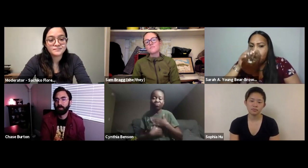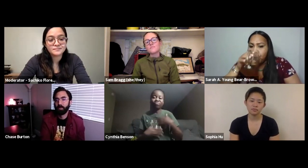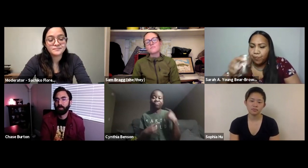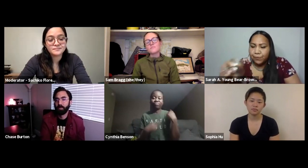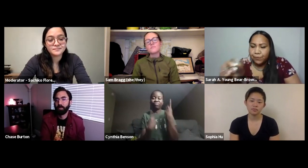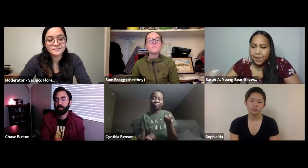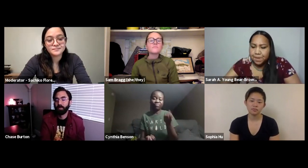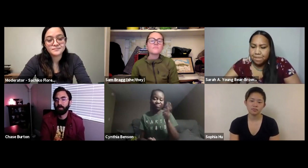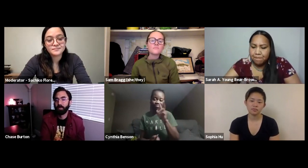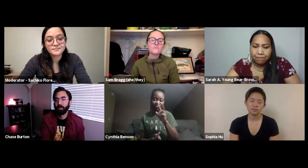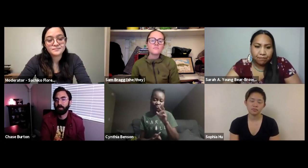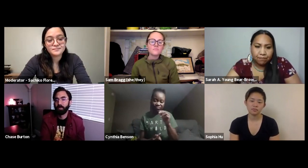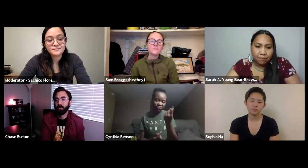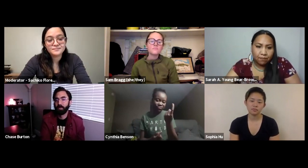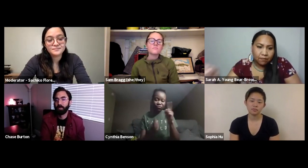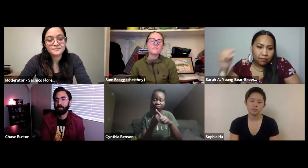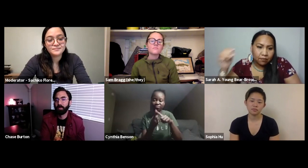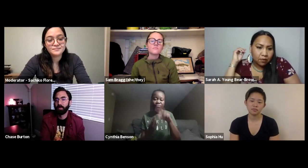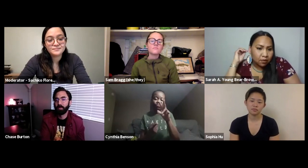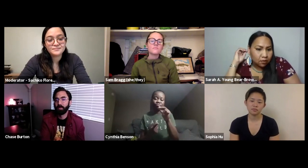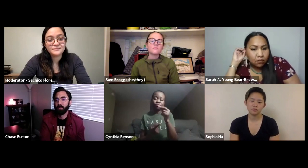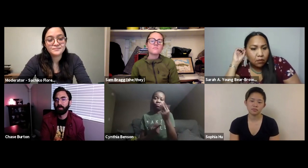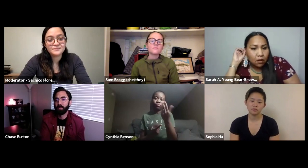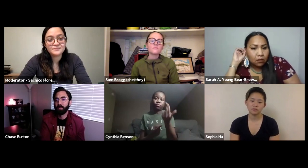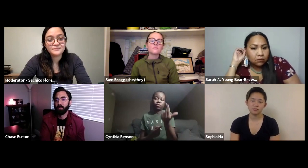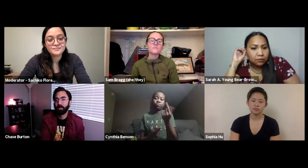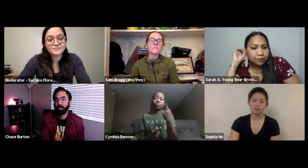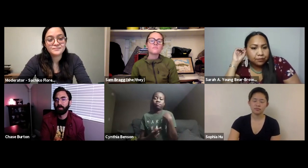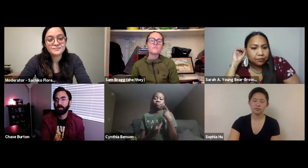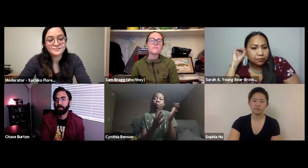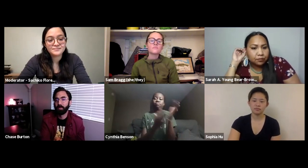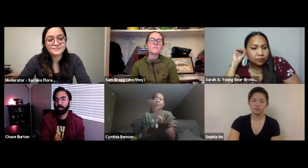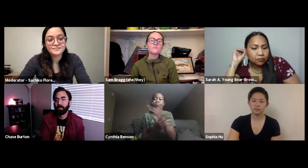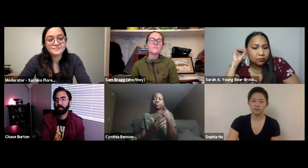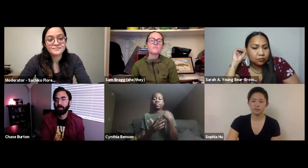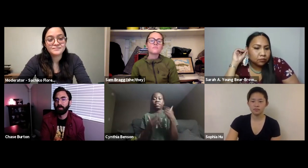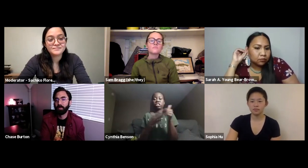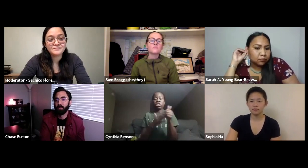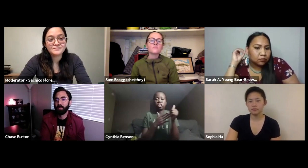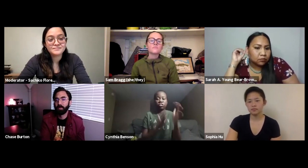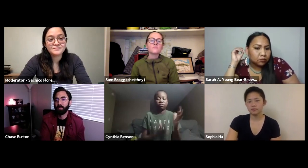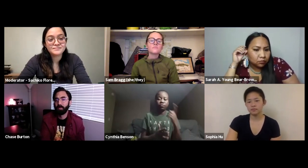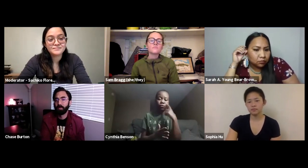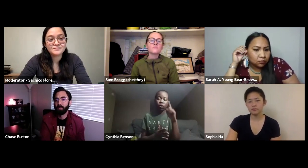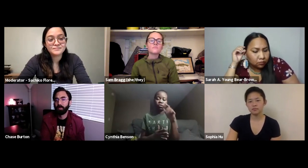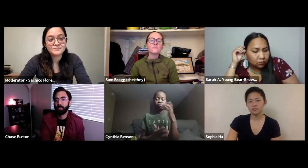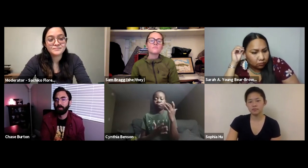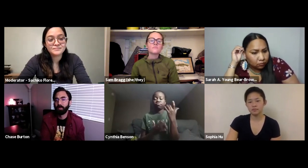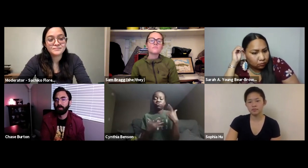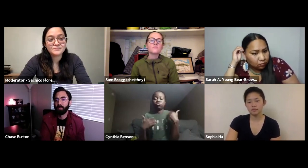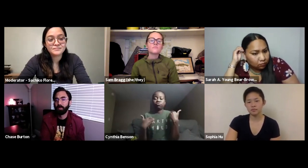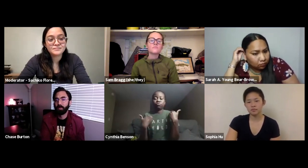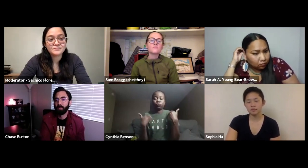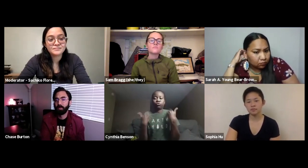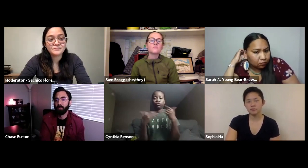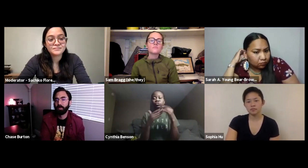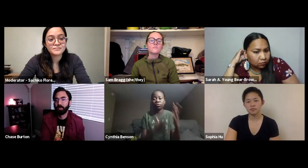I enjoyed myself and so I stayed there from 2011 to 2013 and I became a leader for the